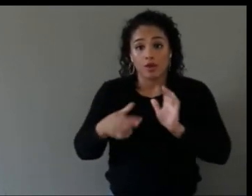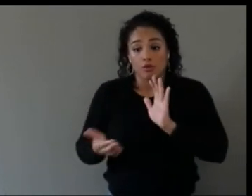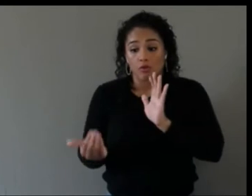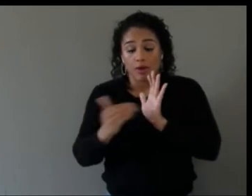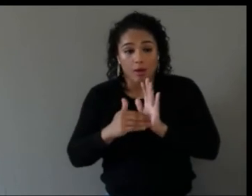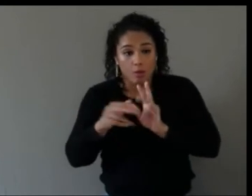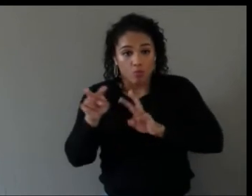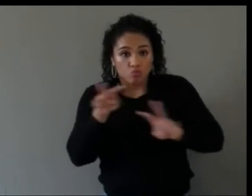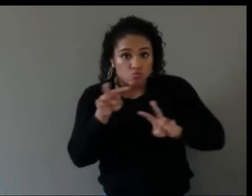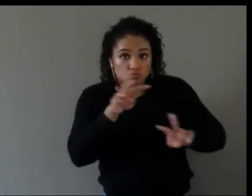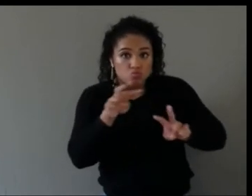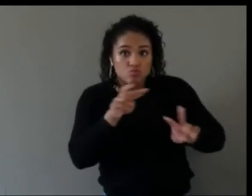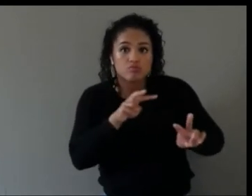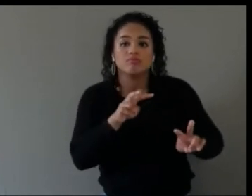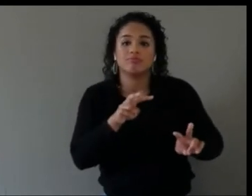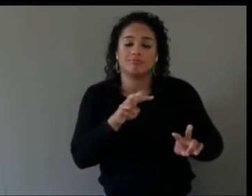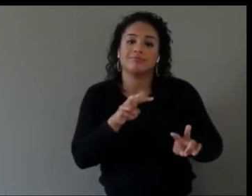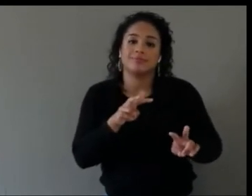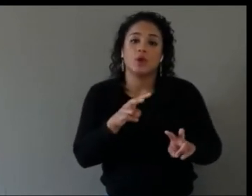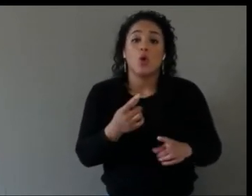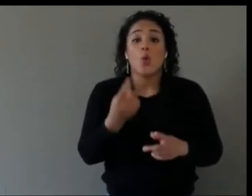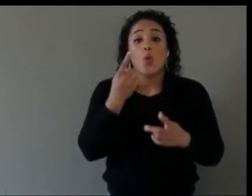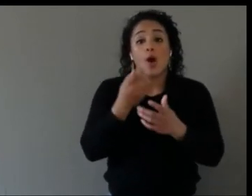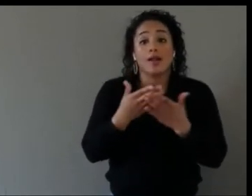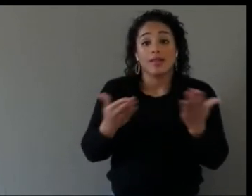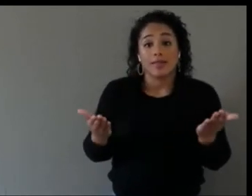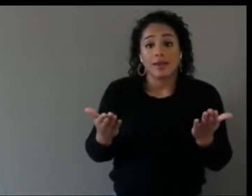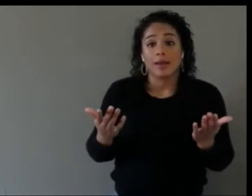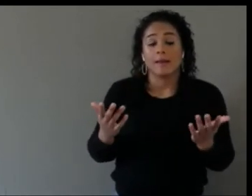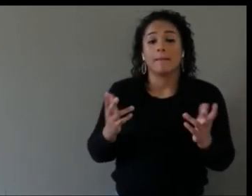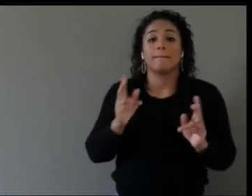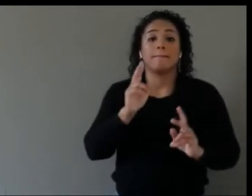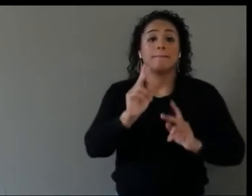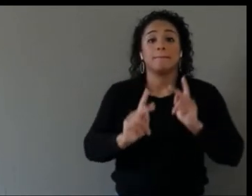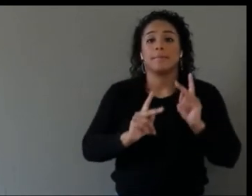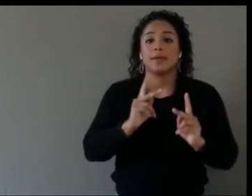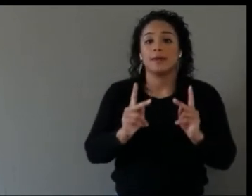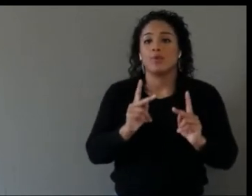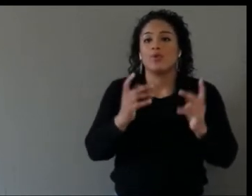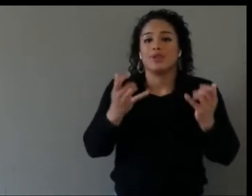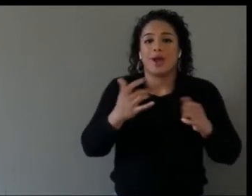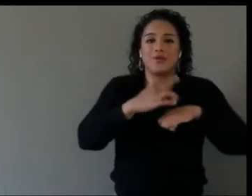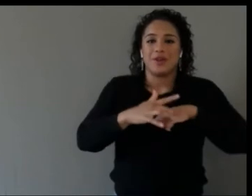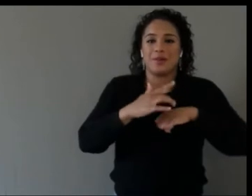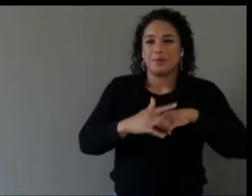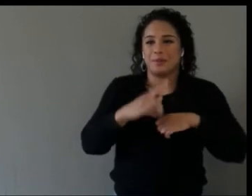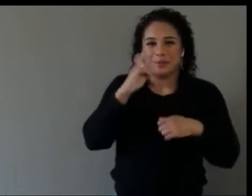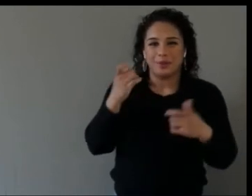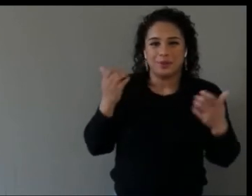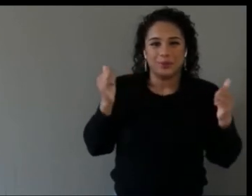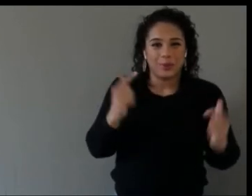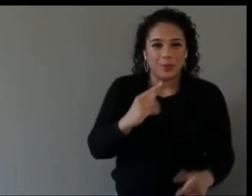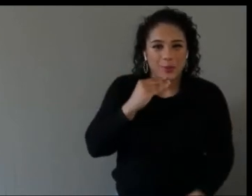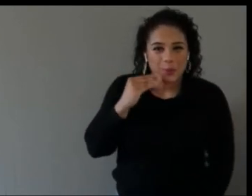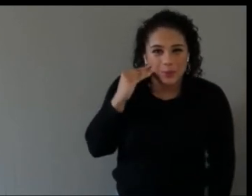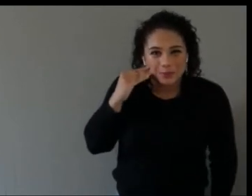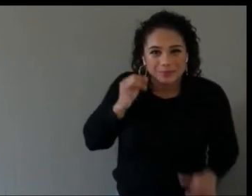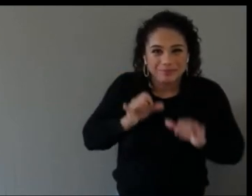availability of folks because people are at home. So there is that.